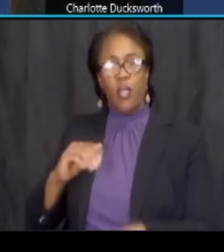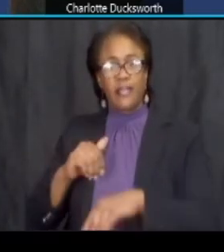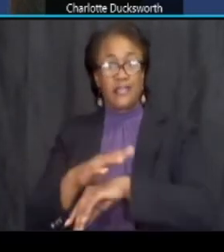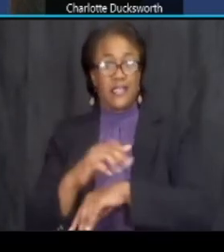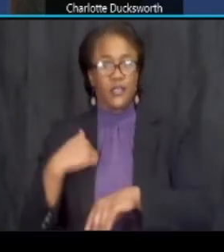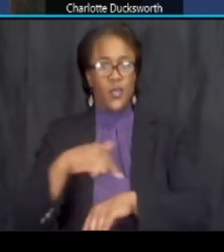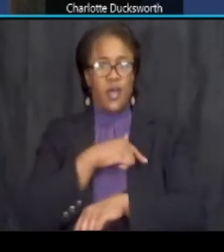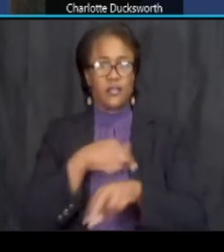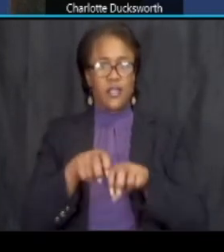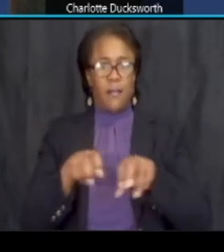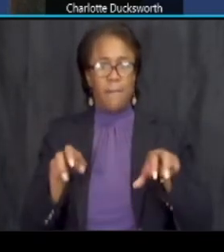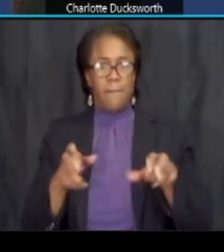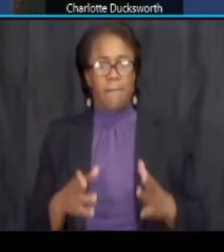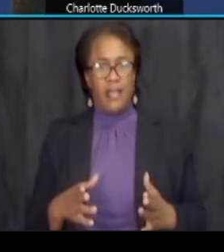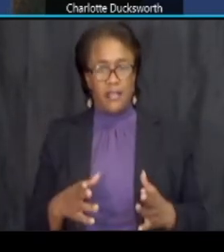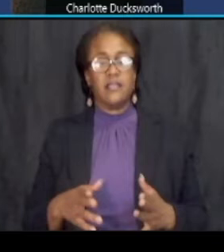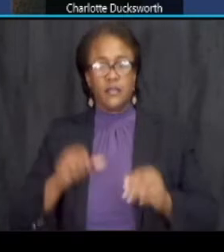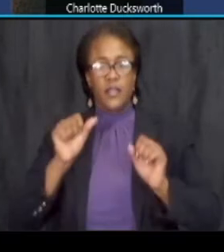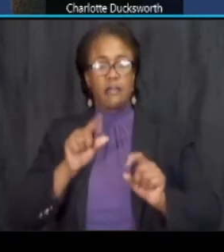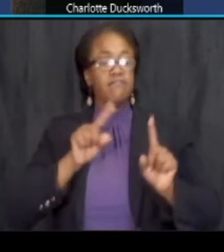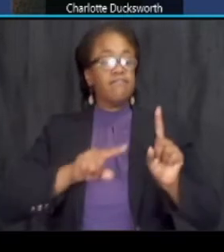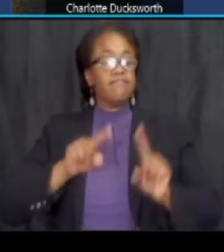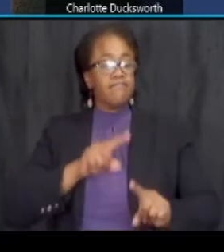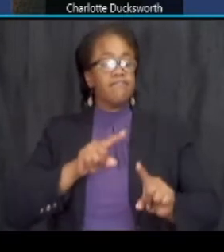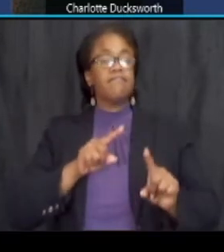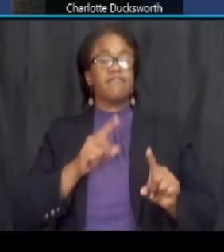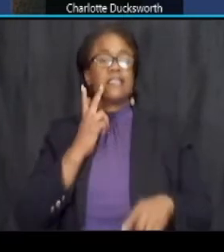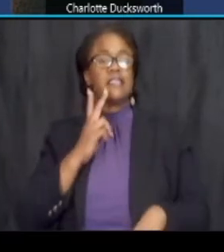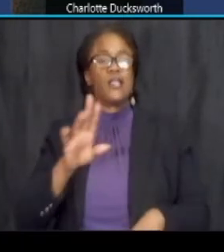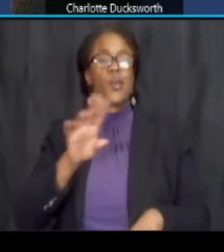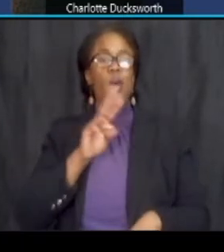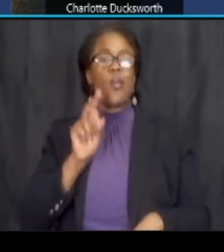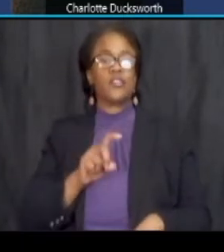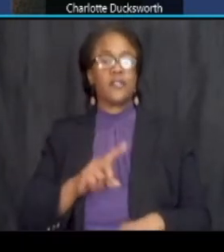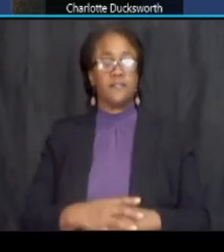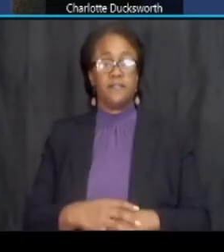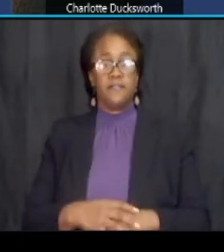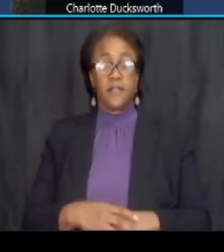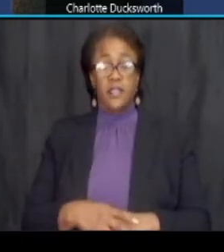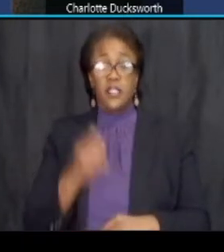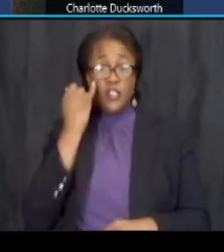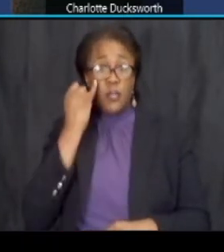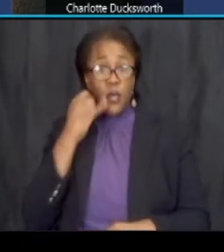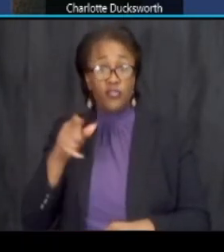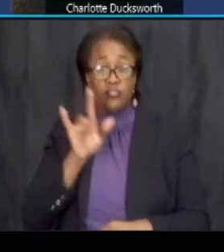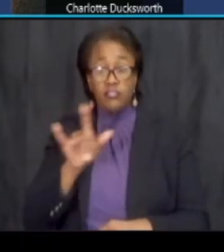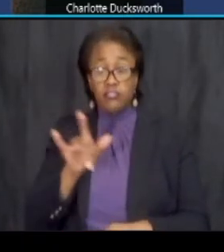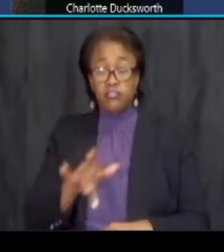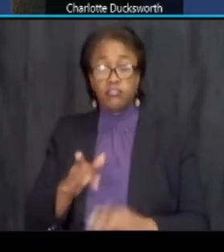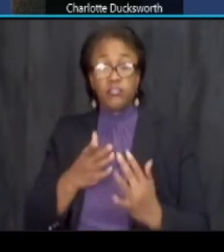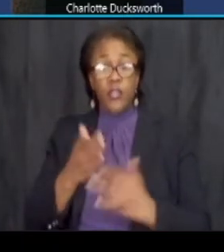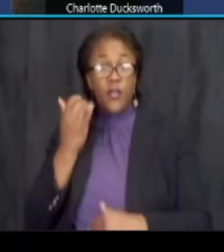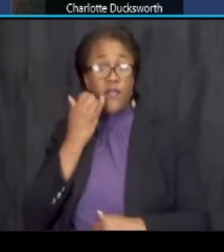make sure that we can get to your question if you have dialed in by phone you will use star 3